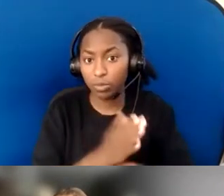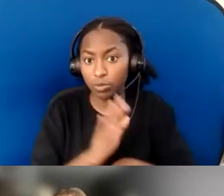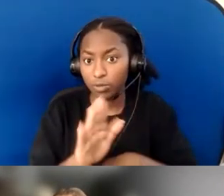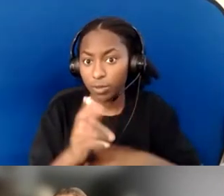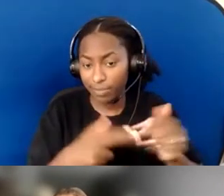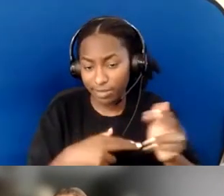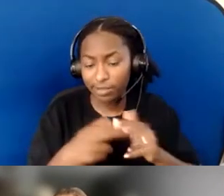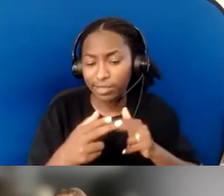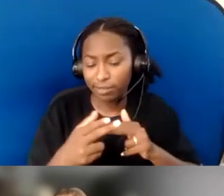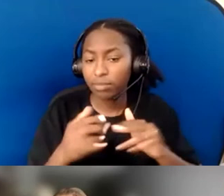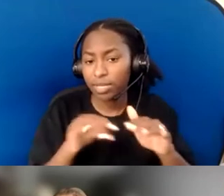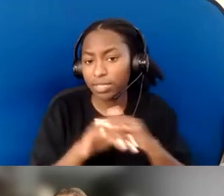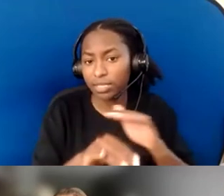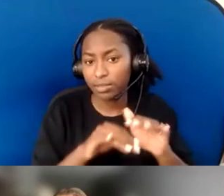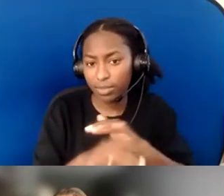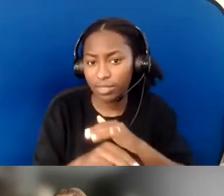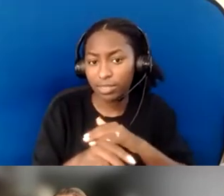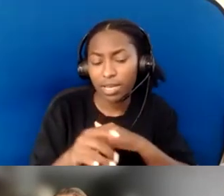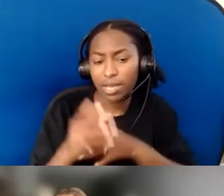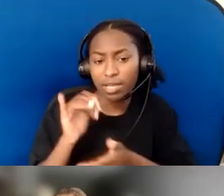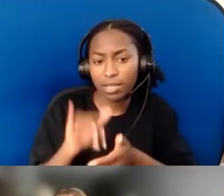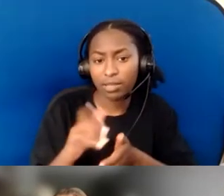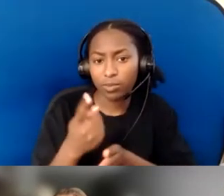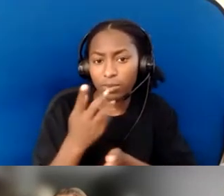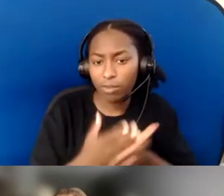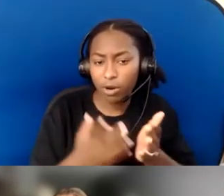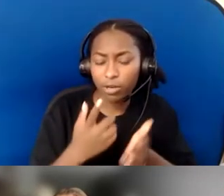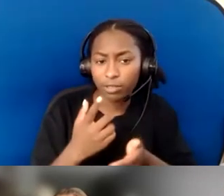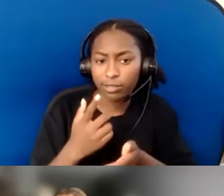that the grant is looking at. I'm sure Terry or Lindsay Wieland Capel